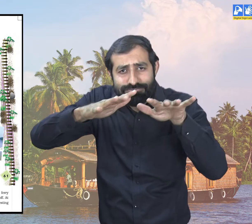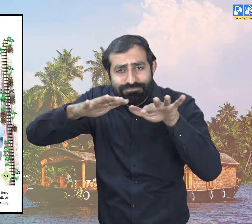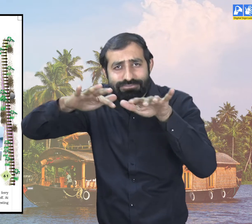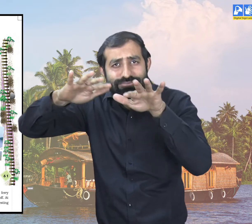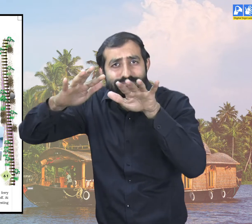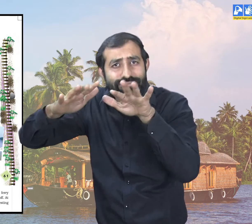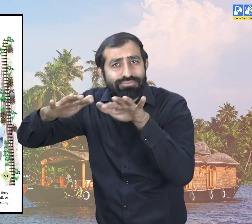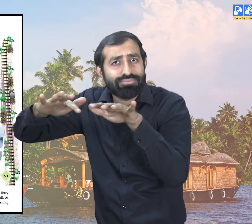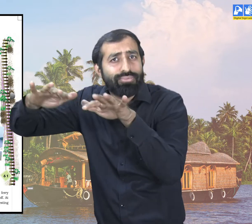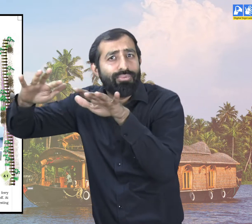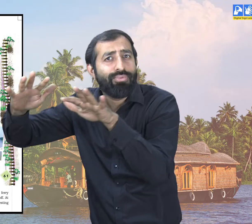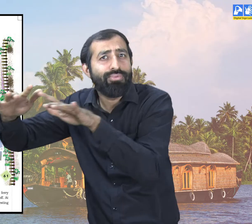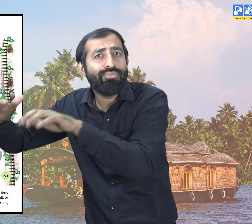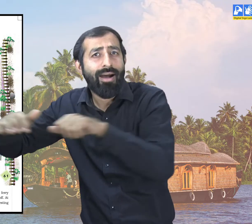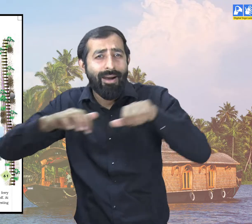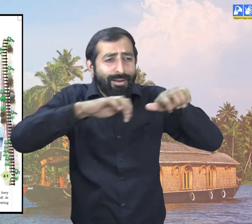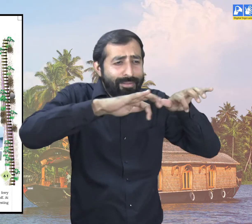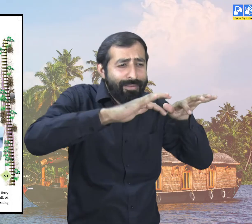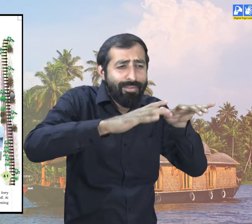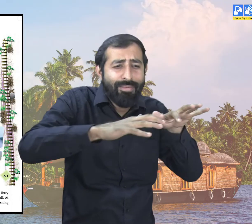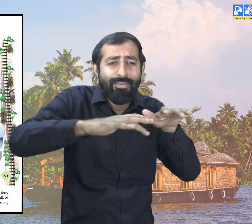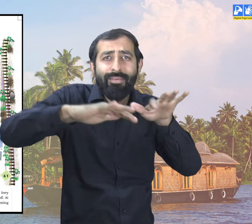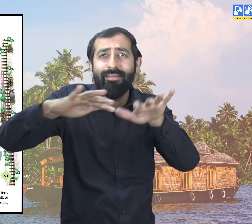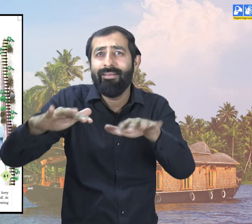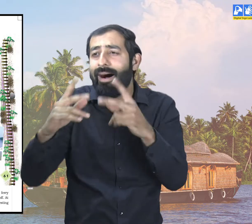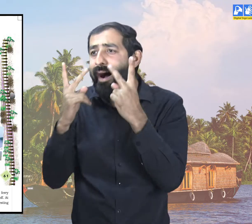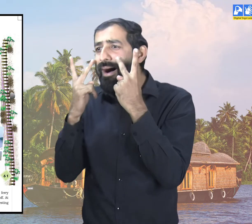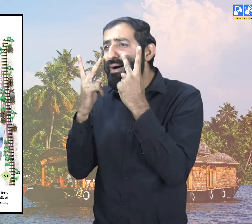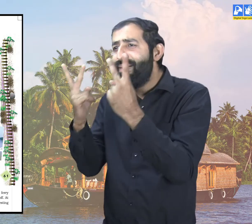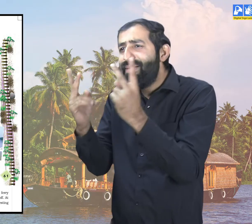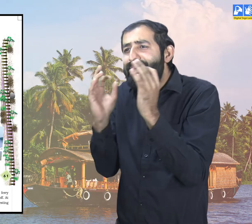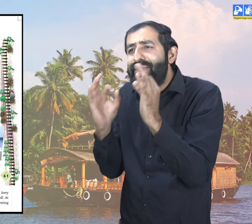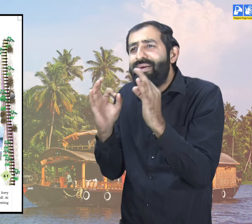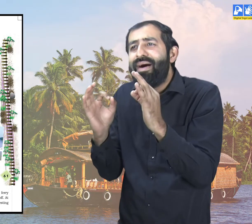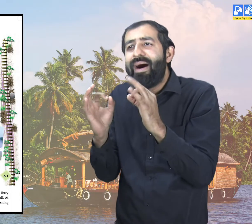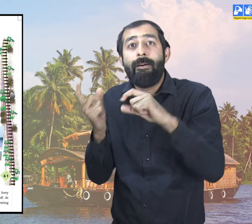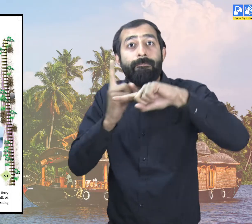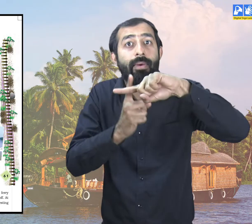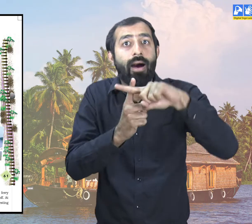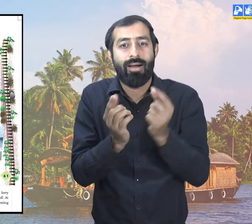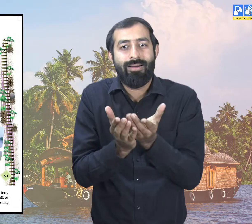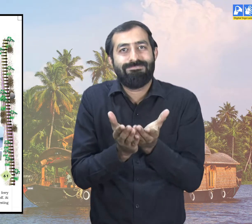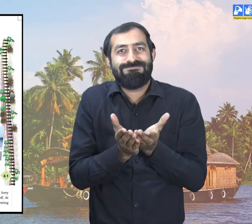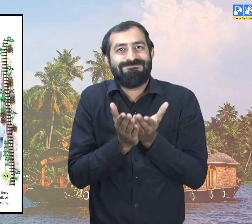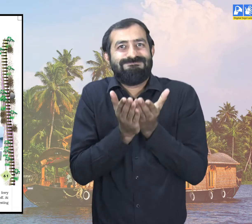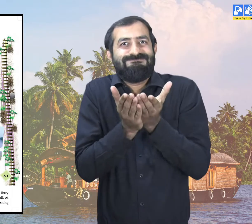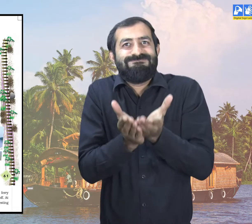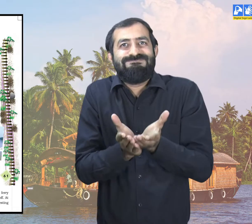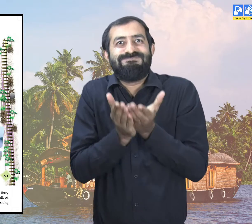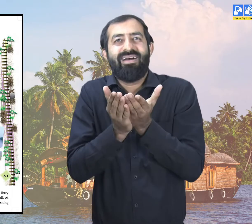I saw the rippling of distilled water as the ferry moved.